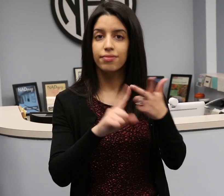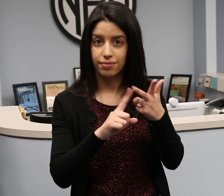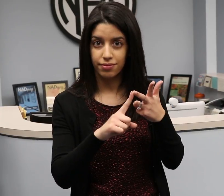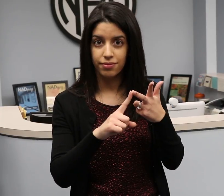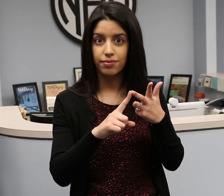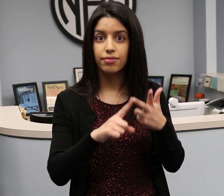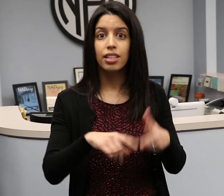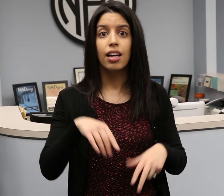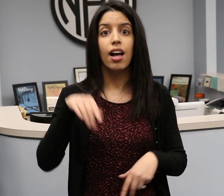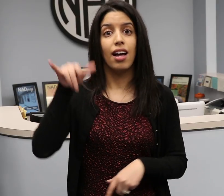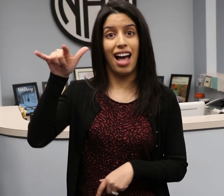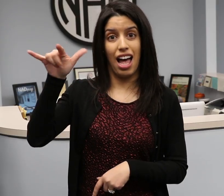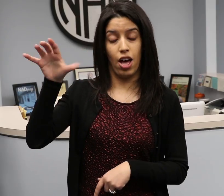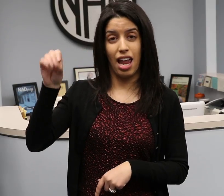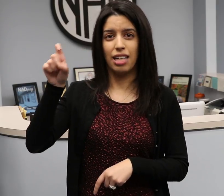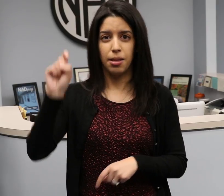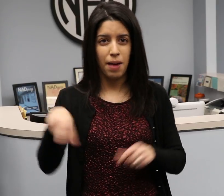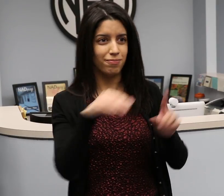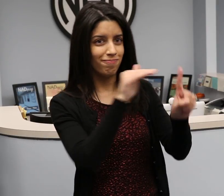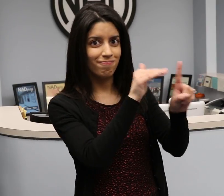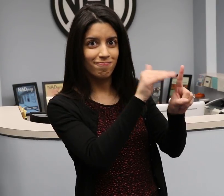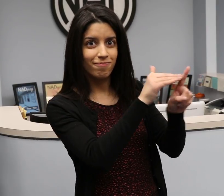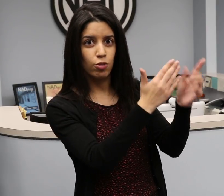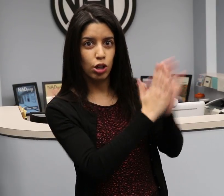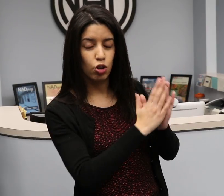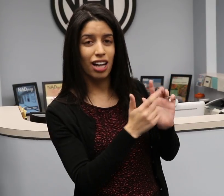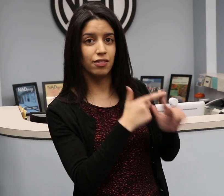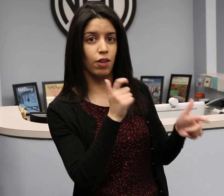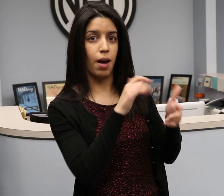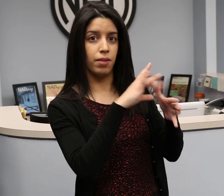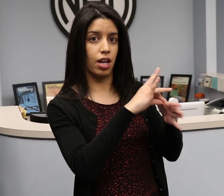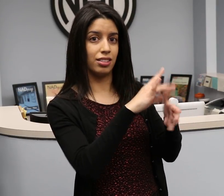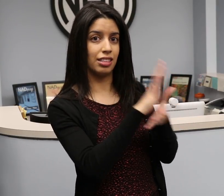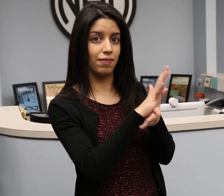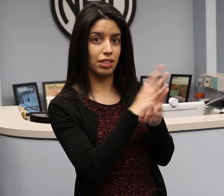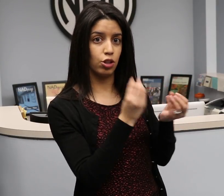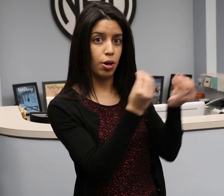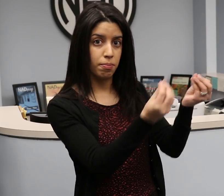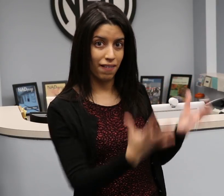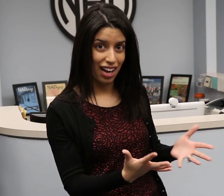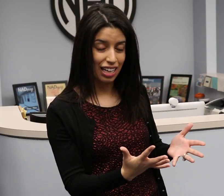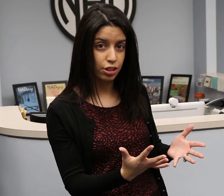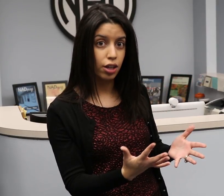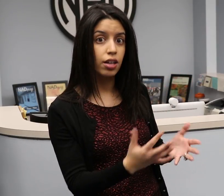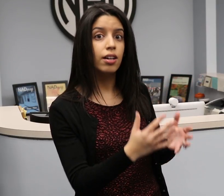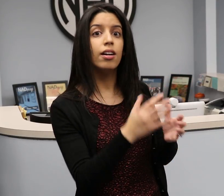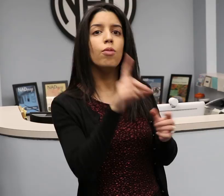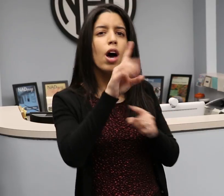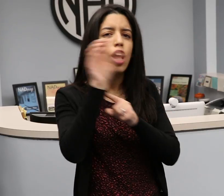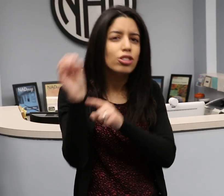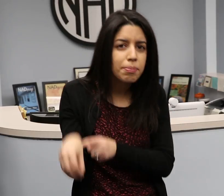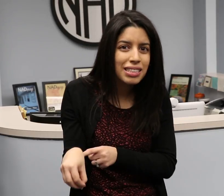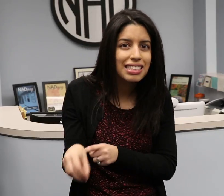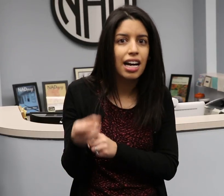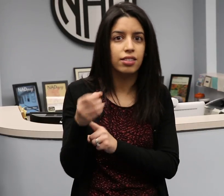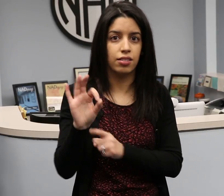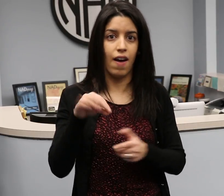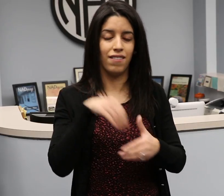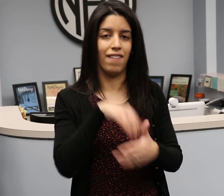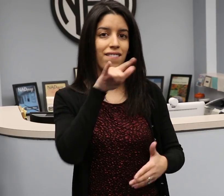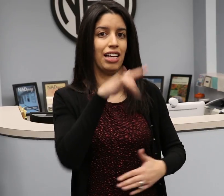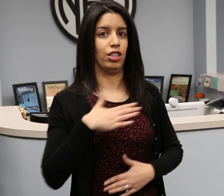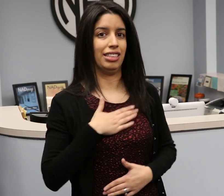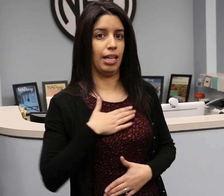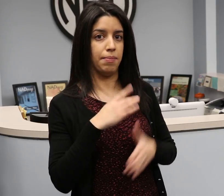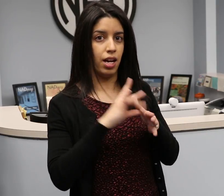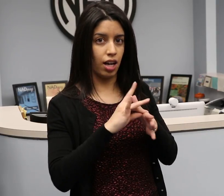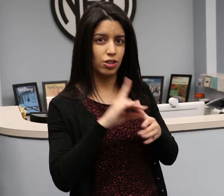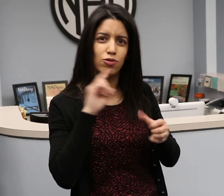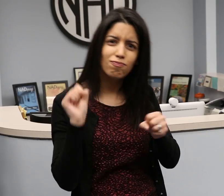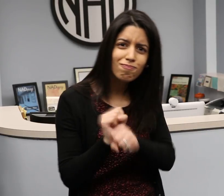• Airlines shall request from video content providers that 100% of covered in-flight entertainment content are